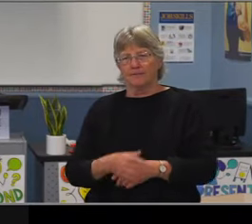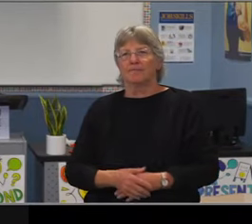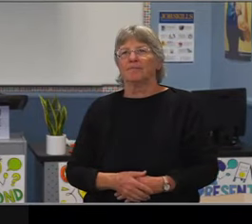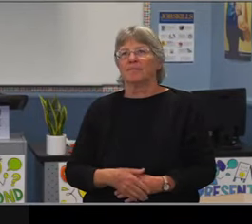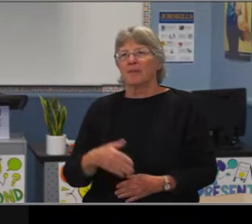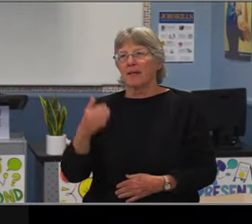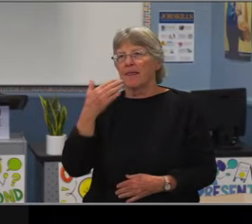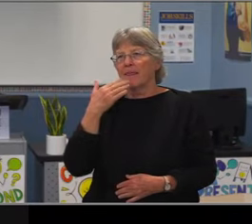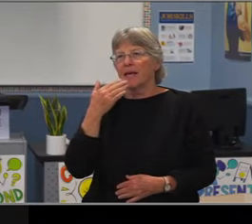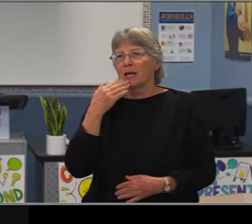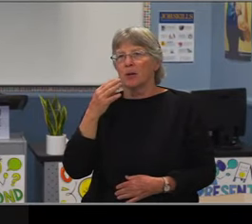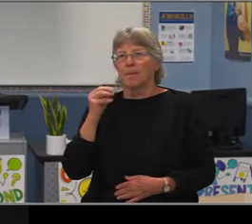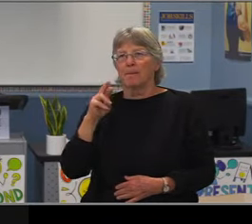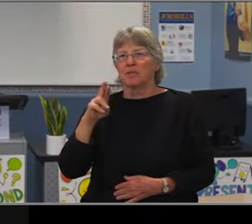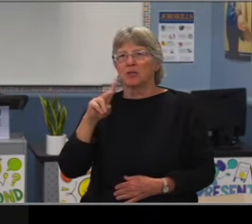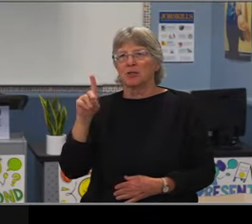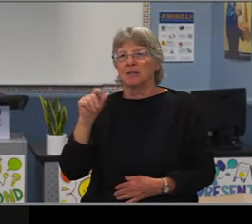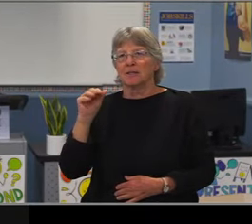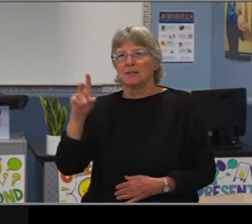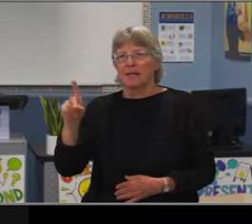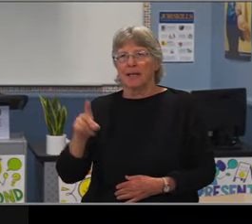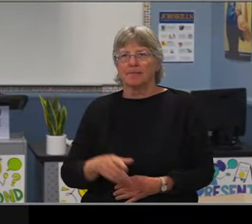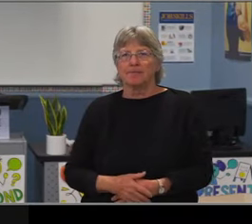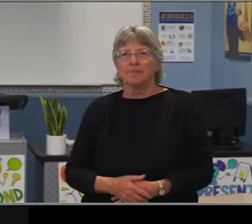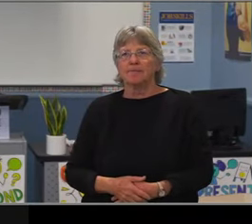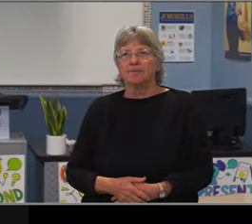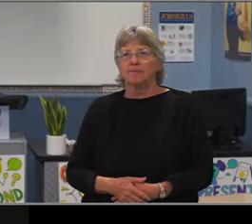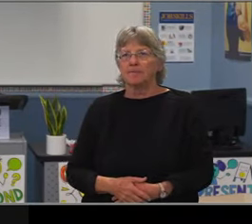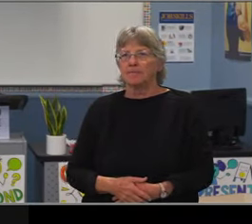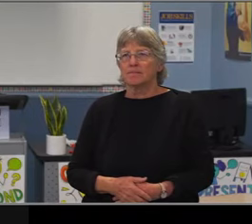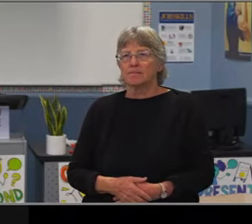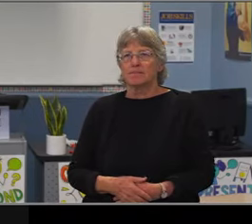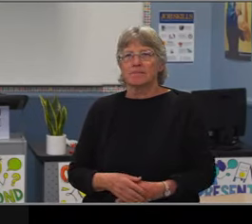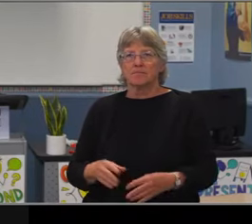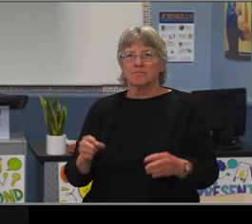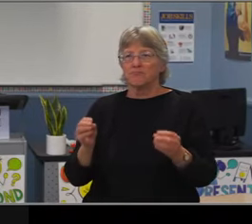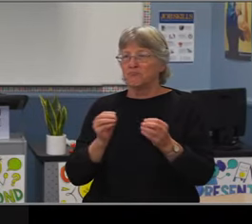Reporting-- Madam chair, I have, just a quick question for Tiffany